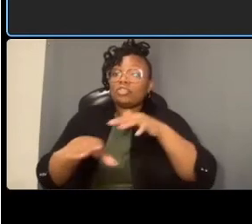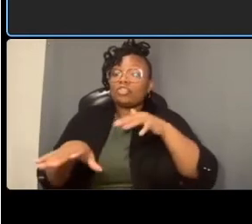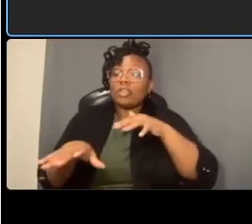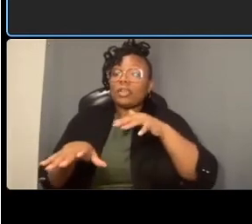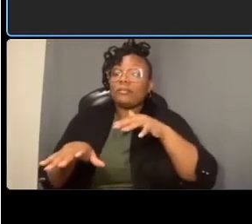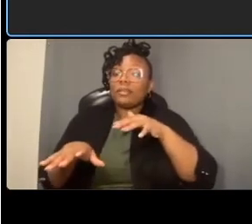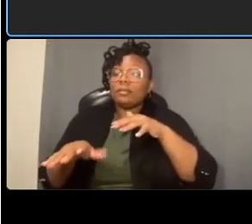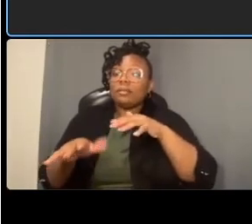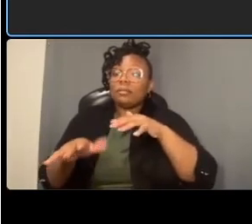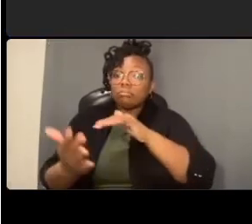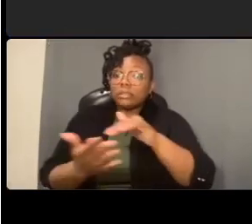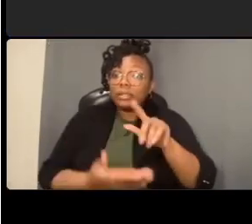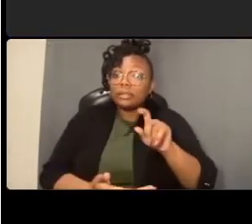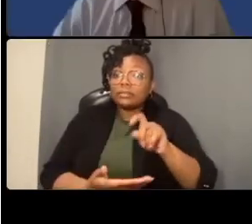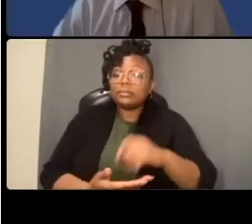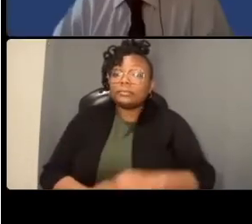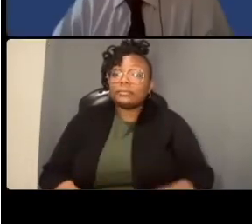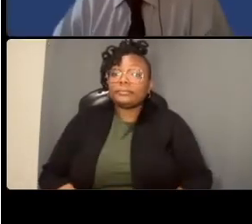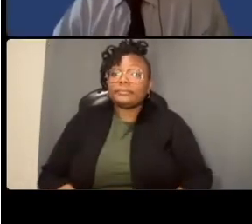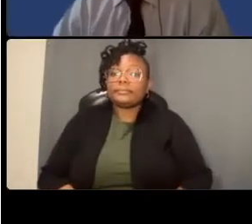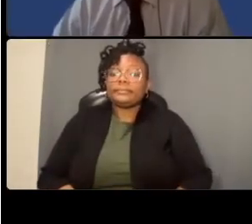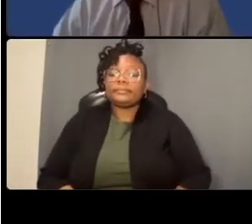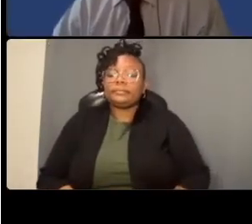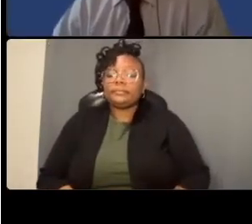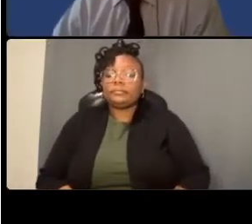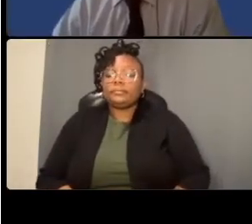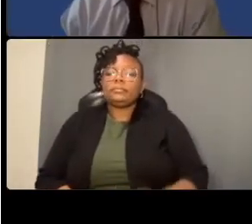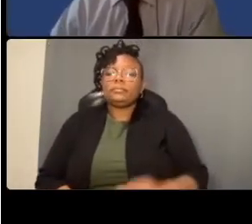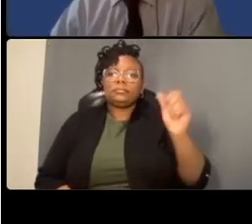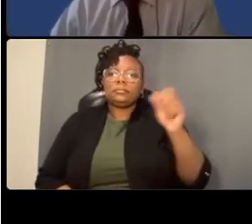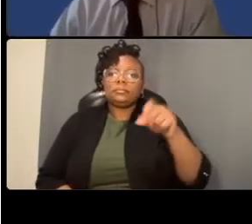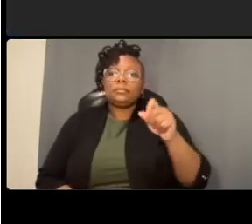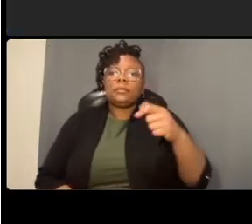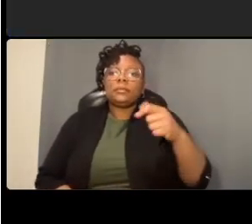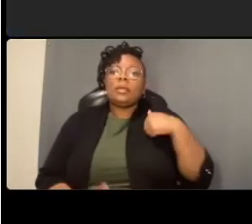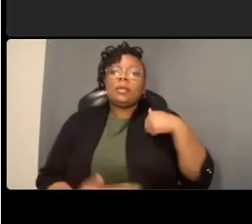along connecticut avenue um and in any of the final design we'll apply um